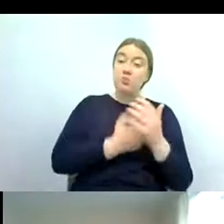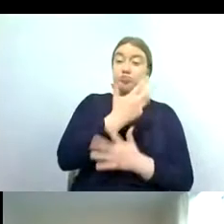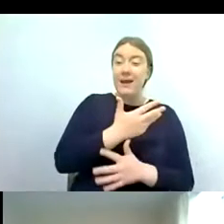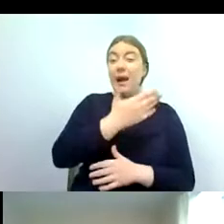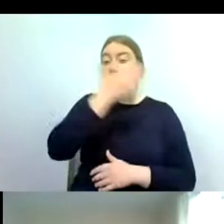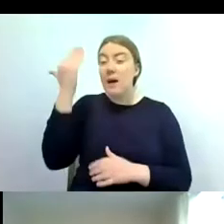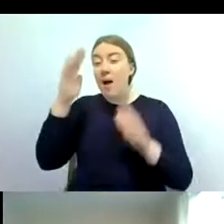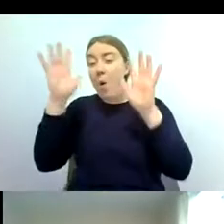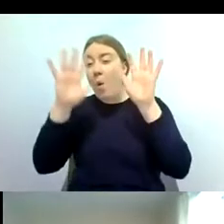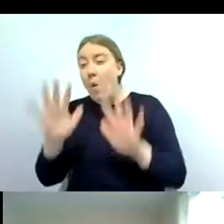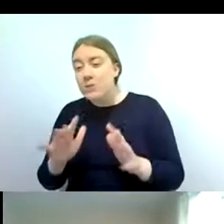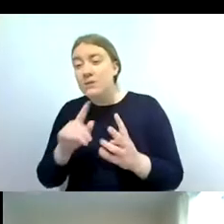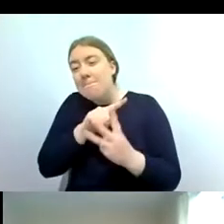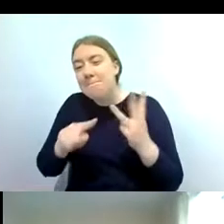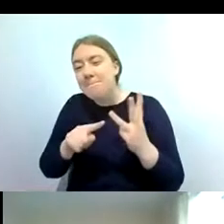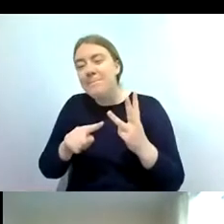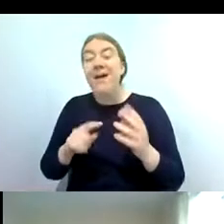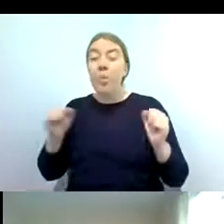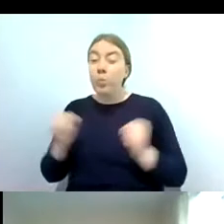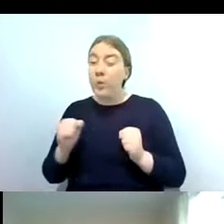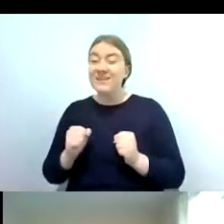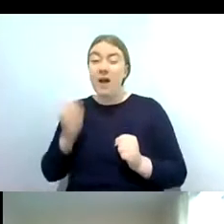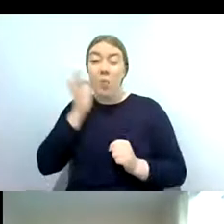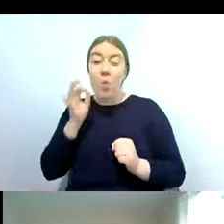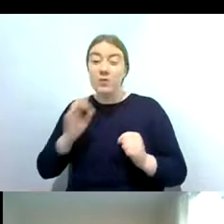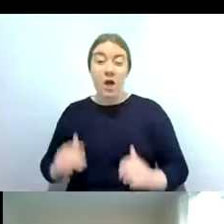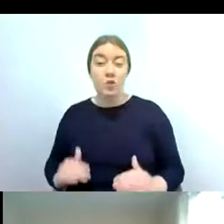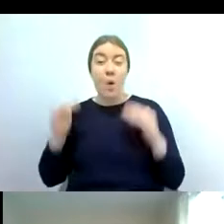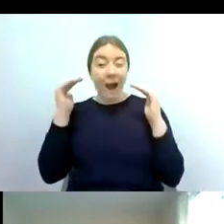levels can tend to be too high in winter but it will depend on the water body that you survey